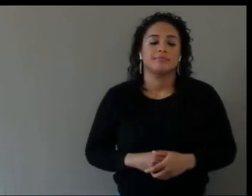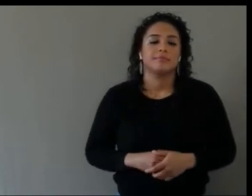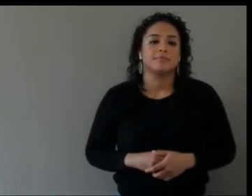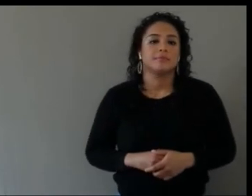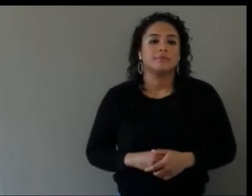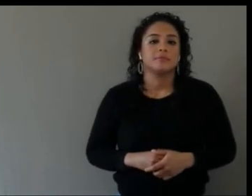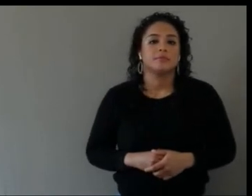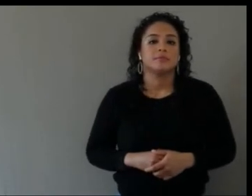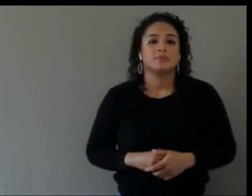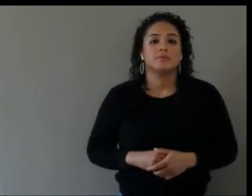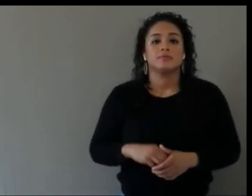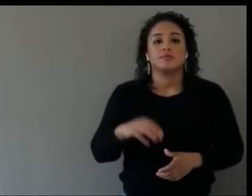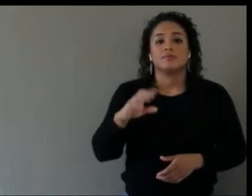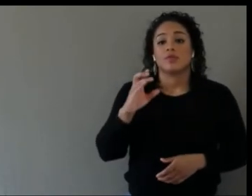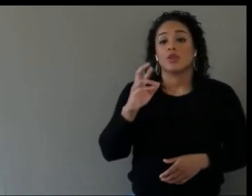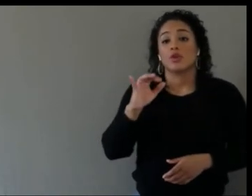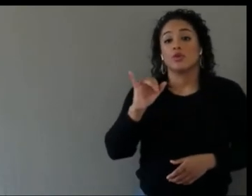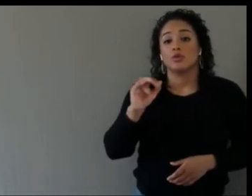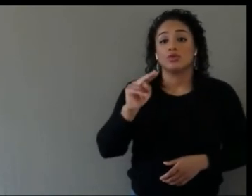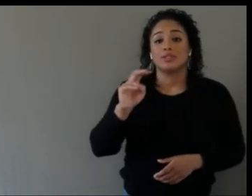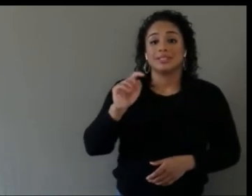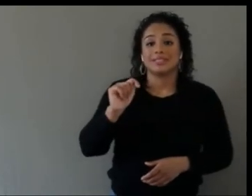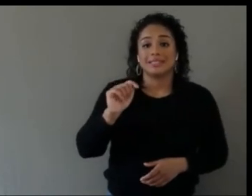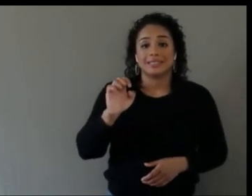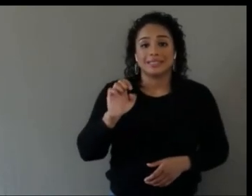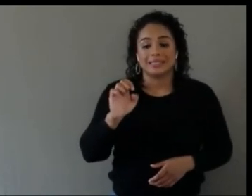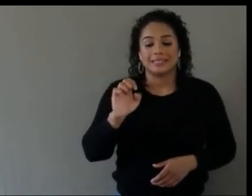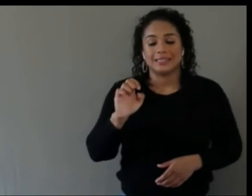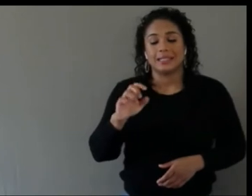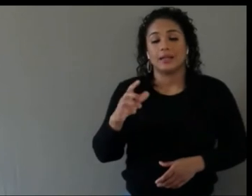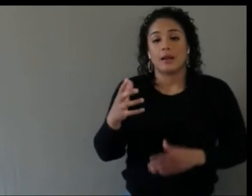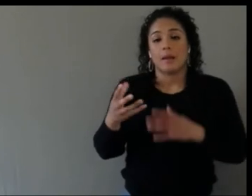Molly, I'll pick up on that and add my short one here, which is if you don't know where to